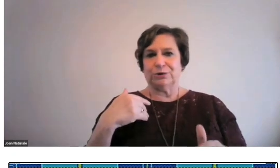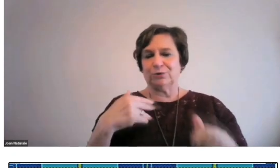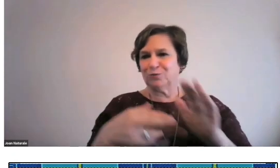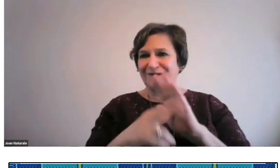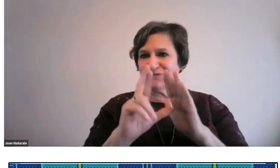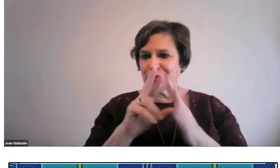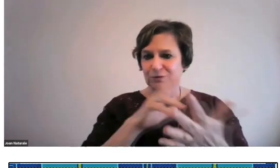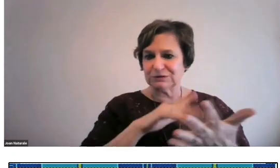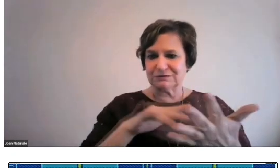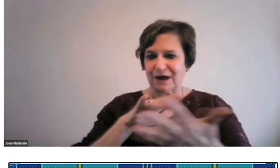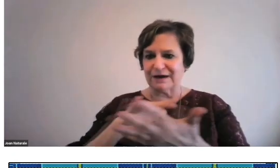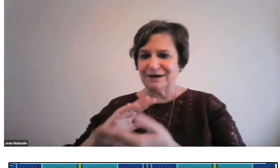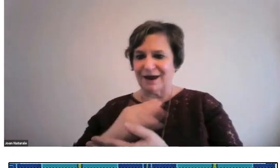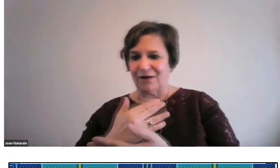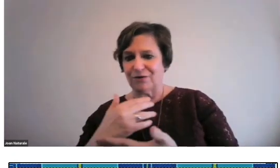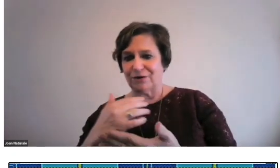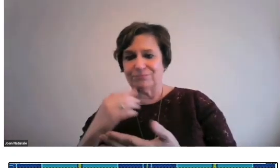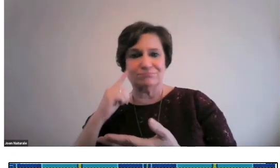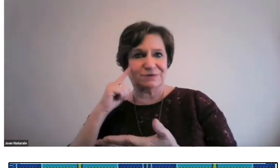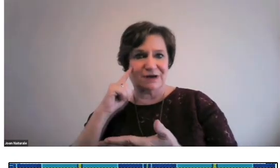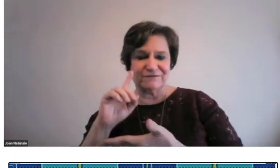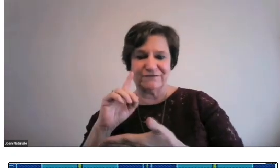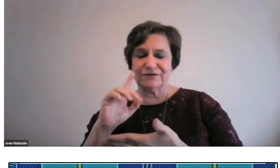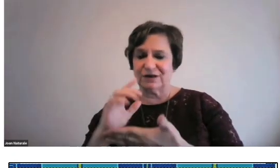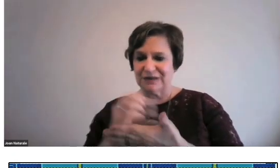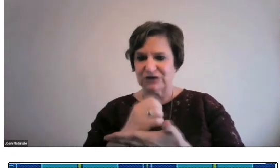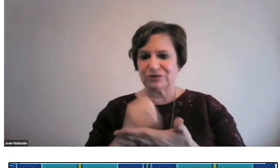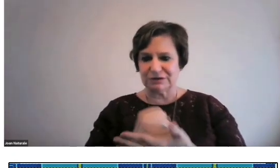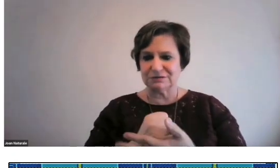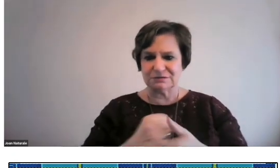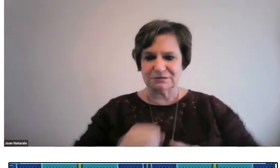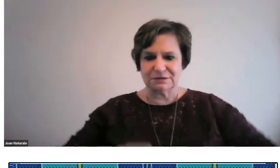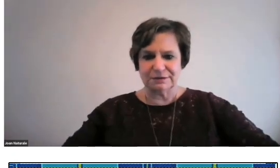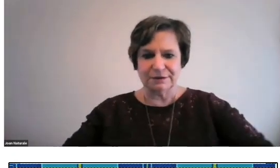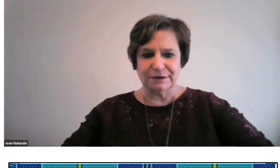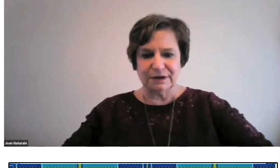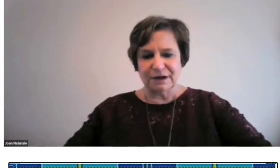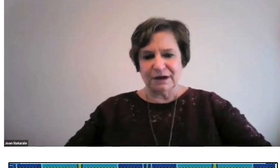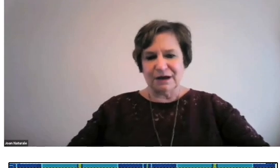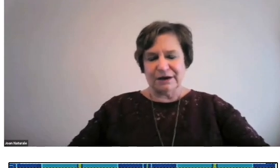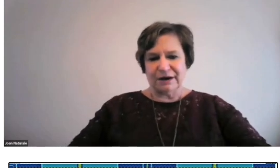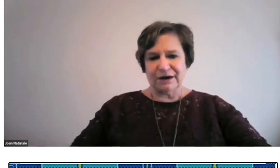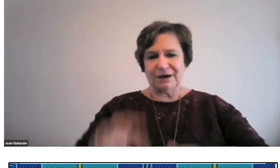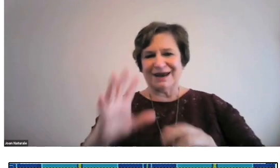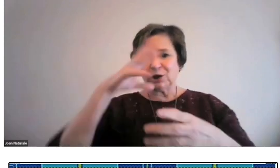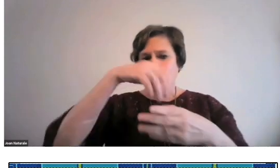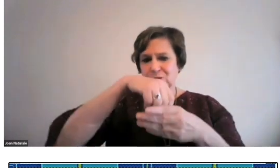France, Poland, they've come to review and study this collection.